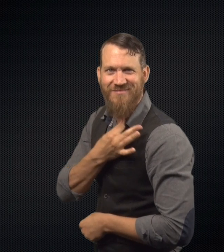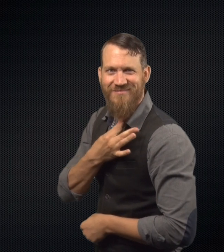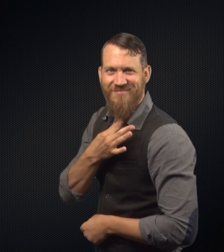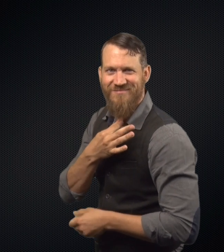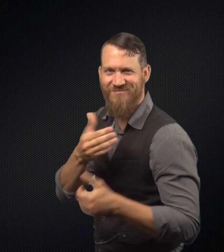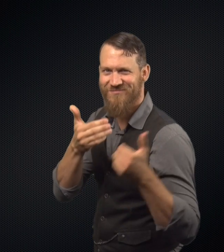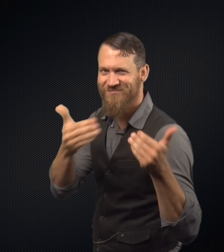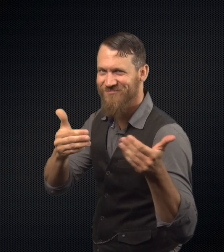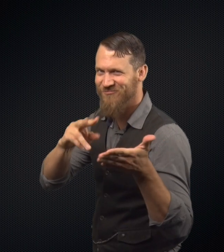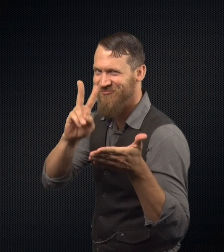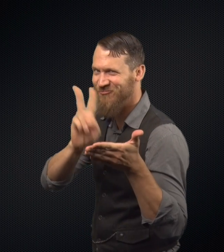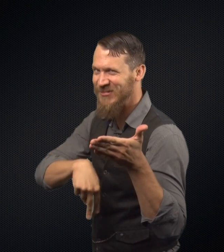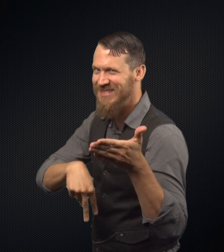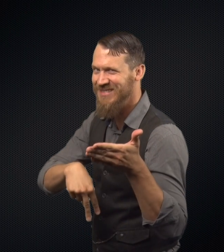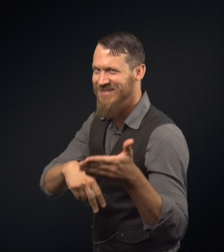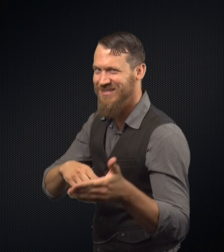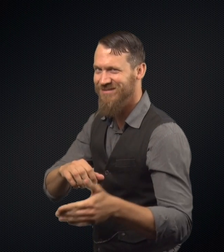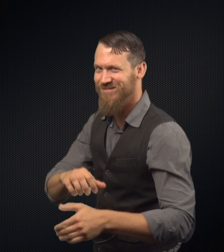Are you curious? Go ahead and read.